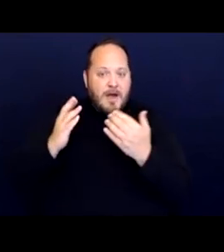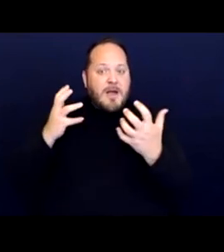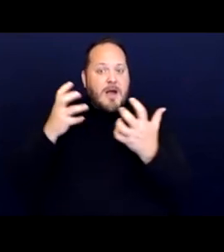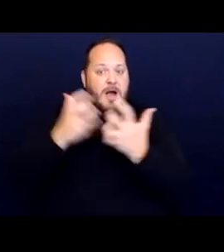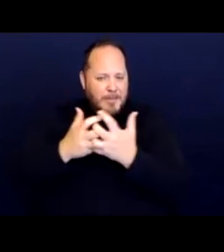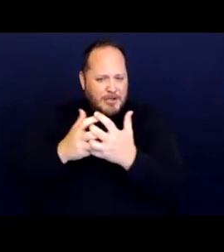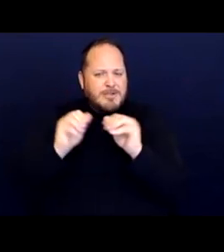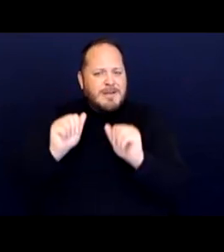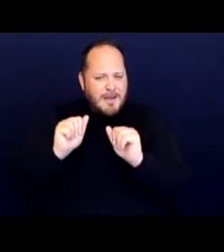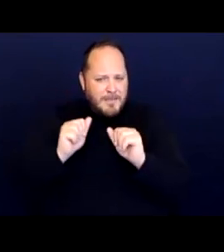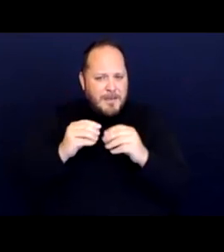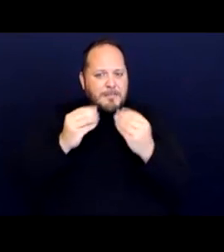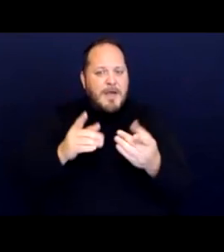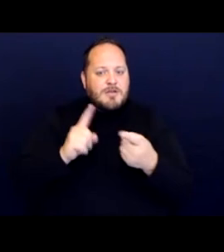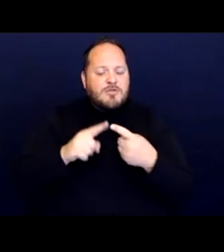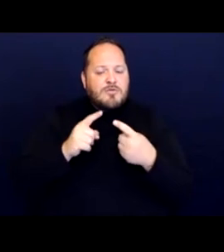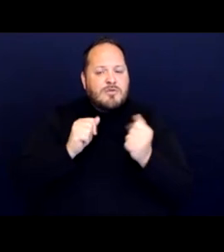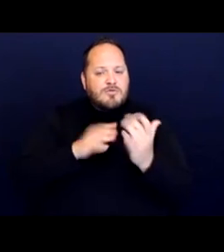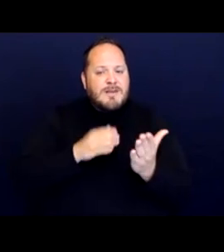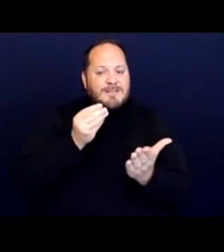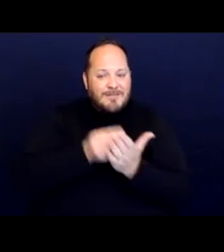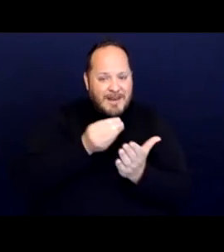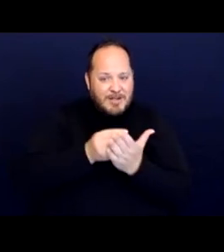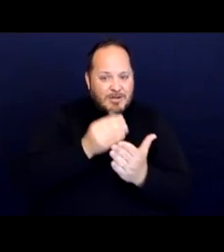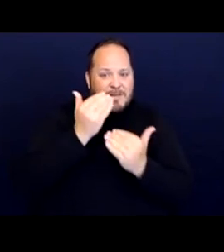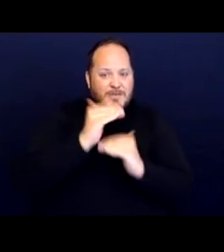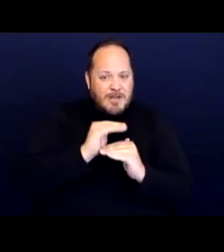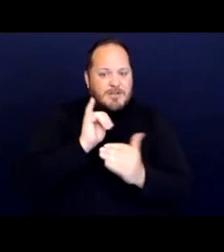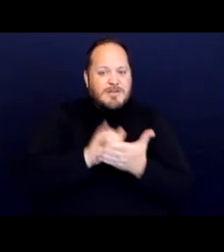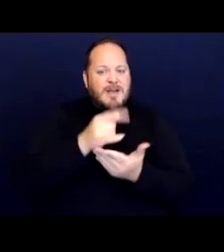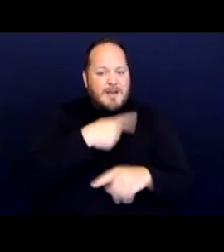the financial limitations that arise from a disability.